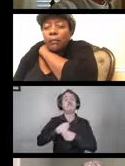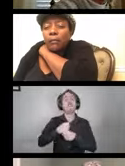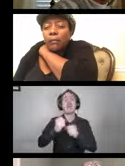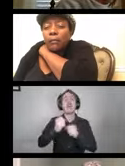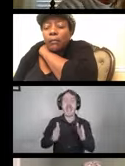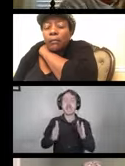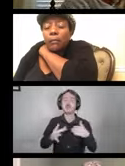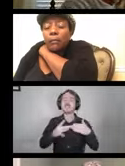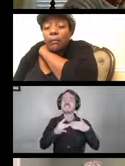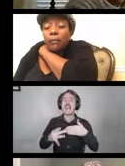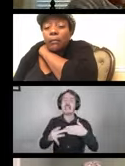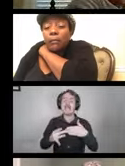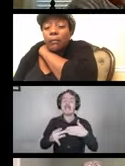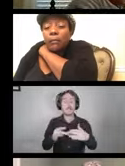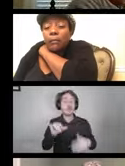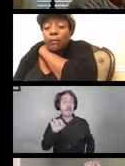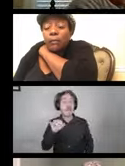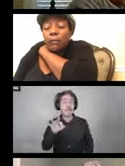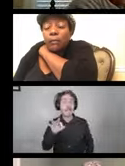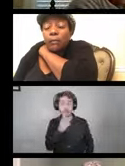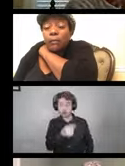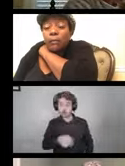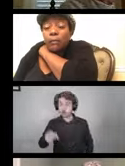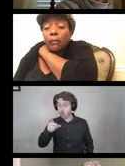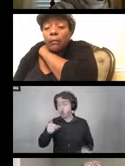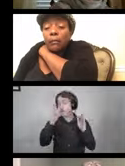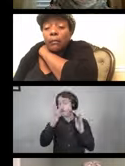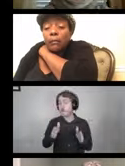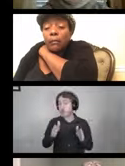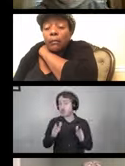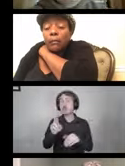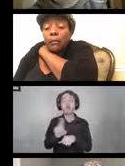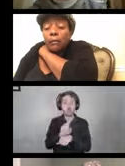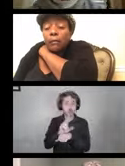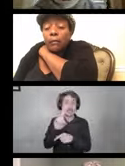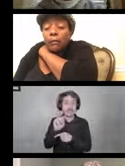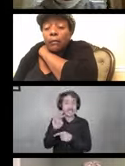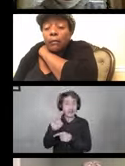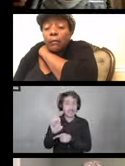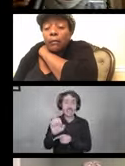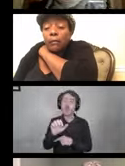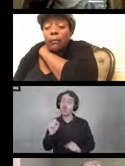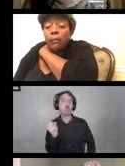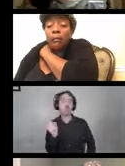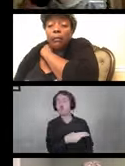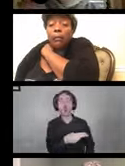As somebody who is a personal DME user, don't throw away the manuals that come with your chairs